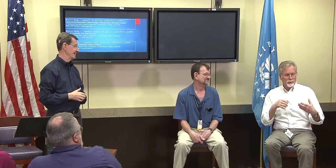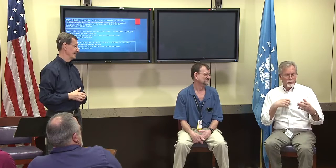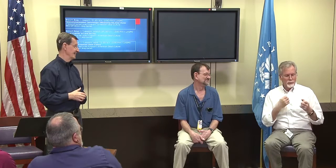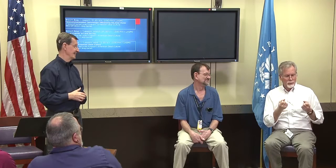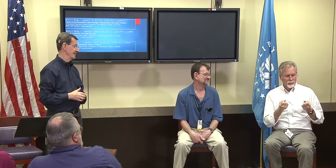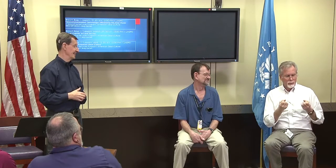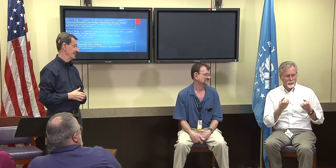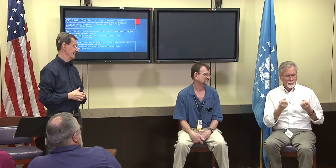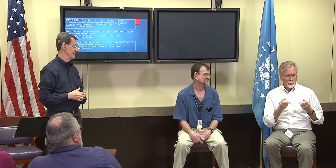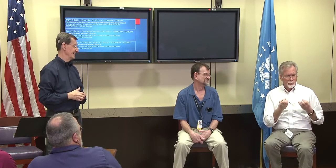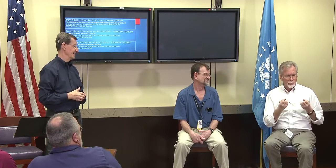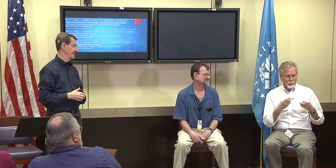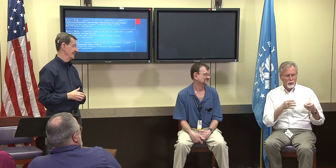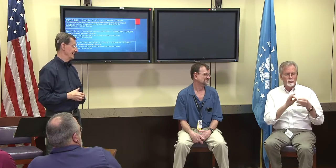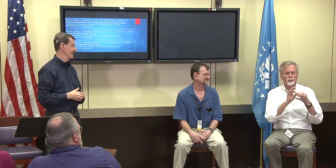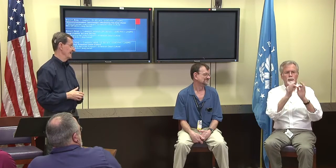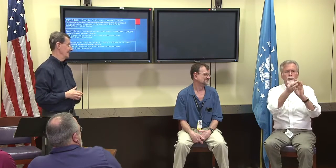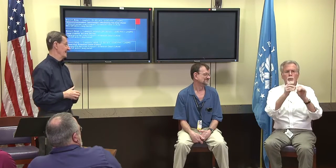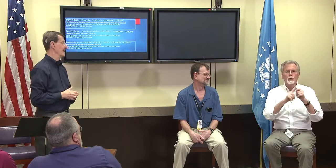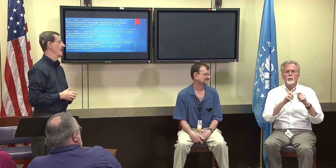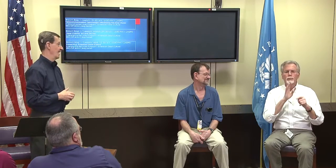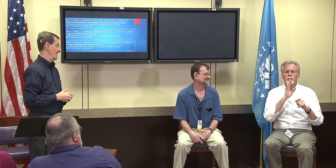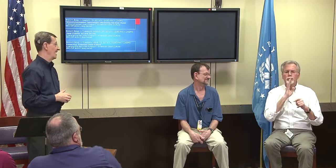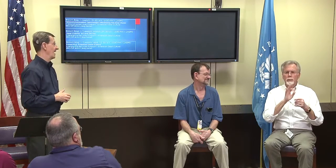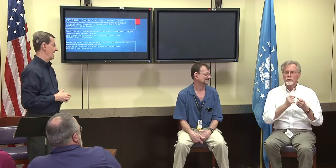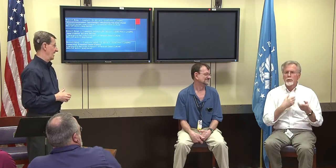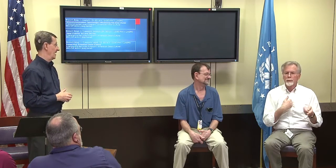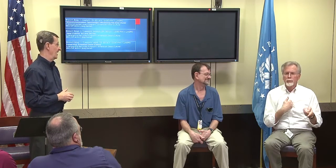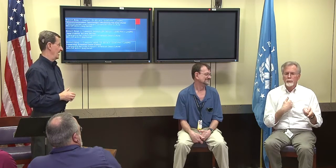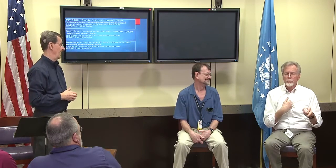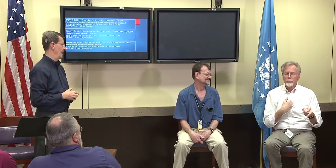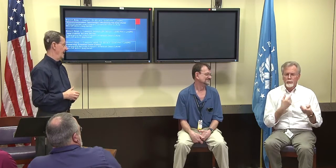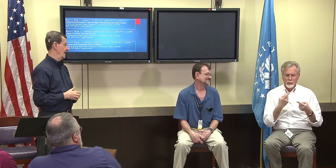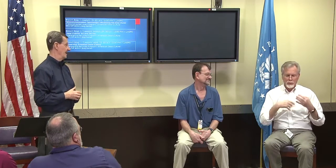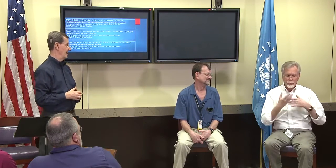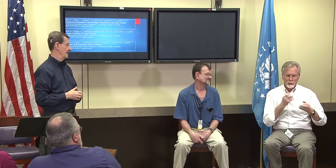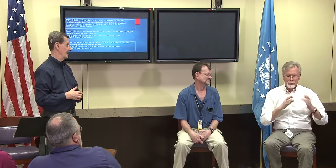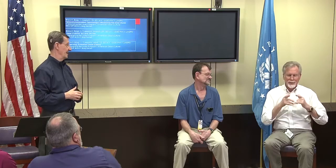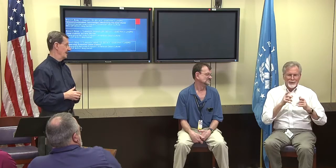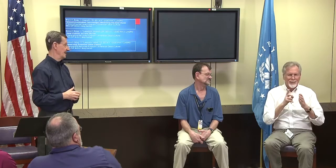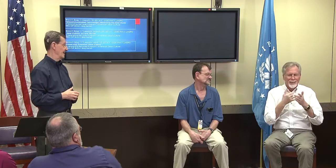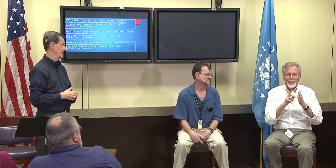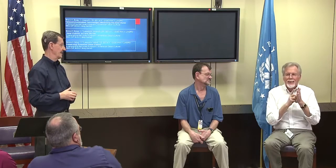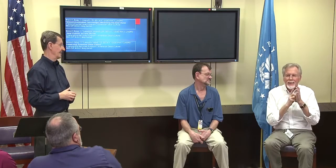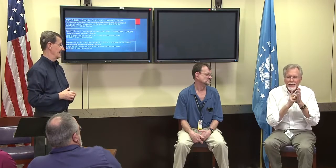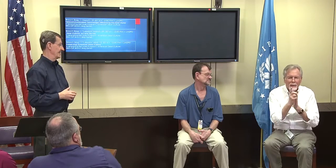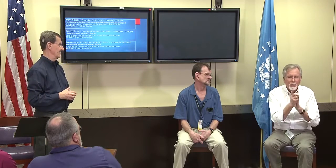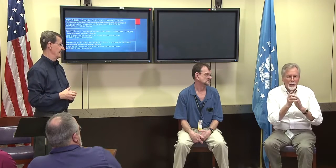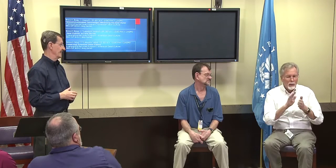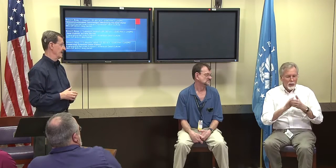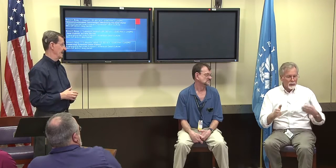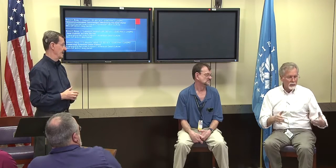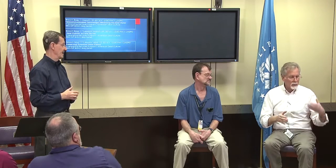Fred Pickering: I've seen research says that they work more like sign to speech that is something that kind